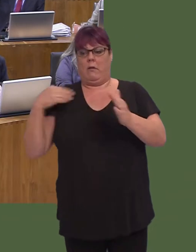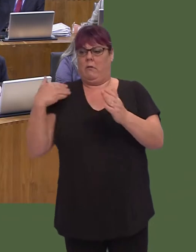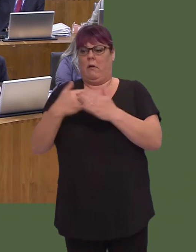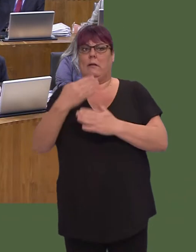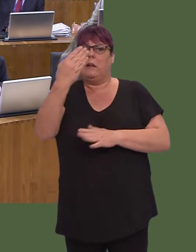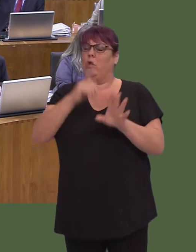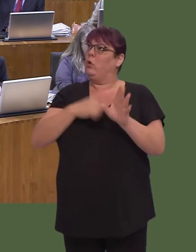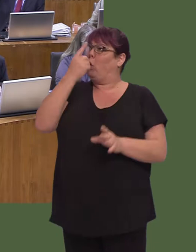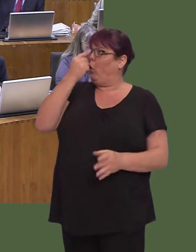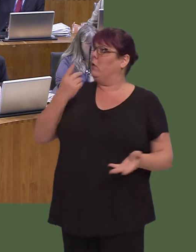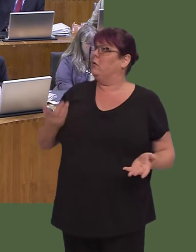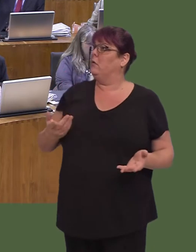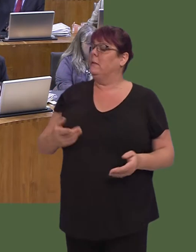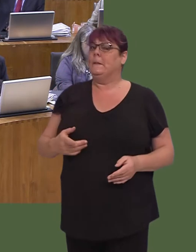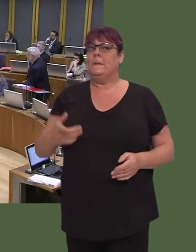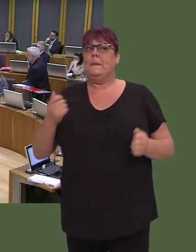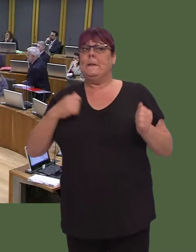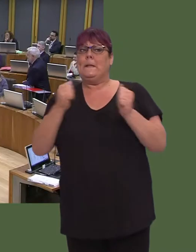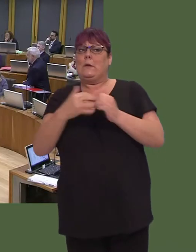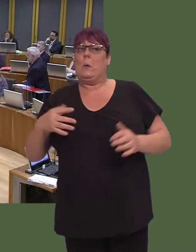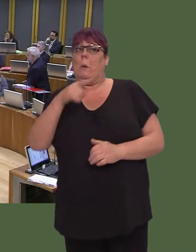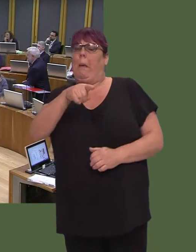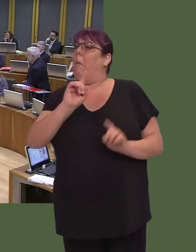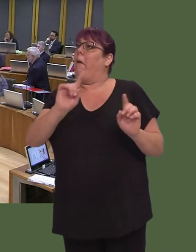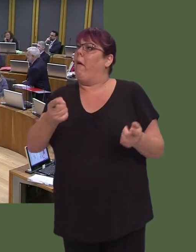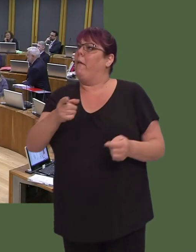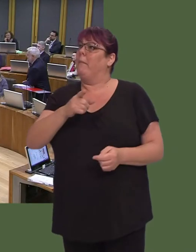It's difficult to disagree with him when he says more of the same is not enough, but,